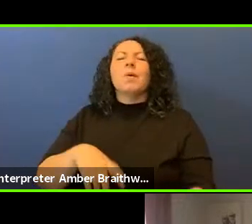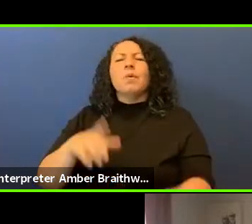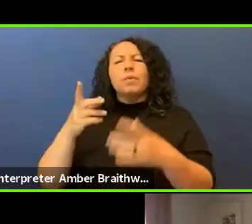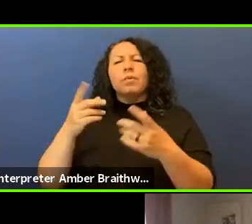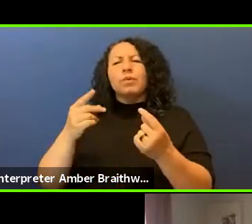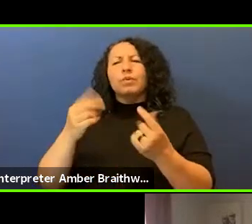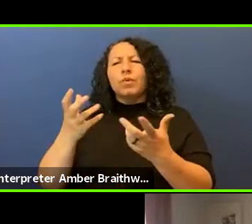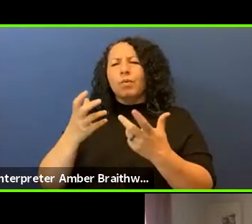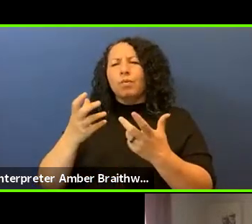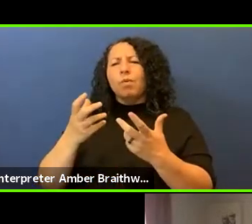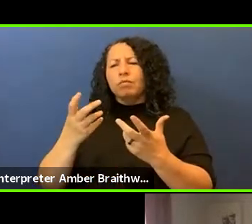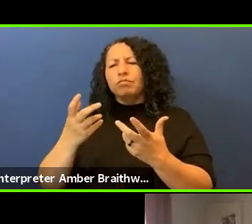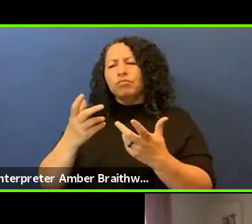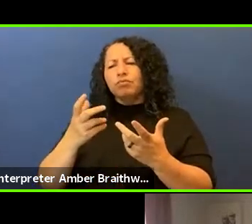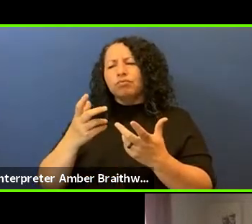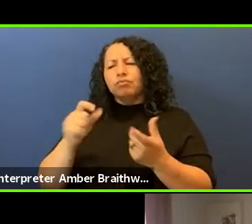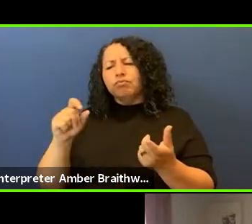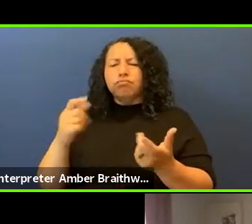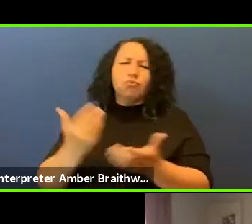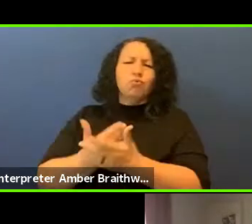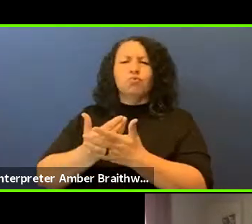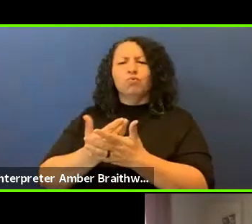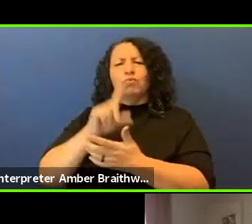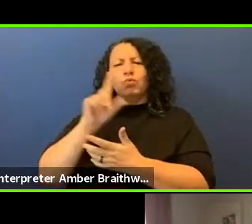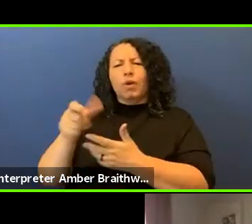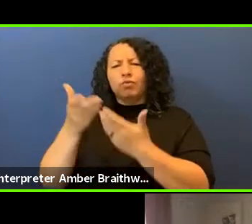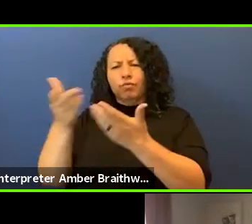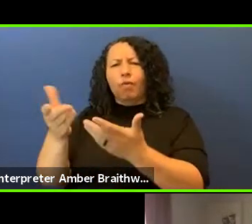the question of to whom should museums reach out for